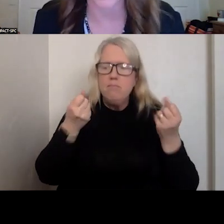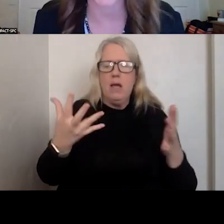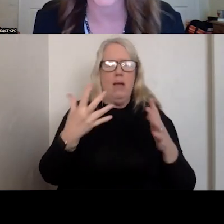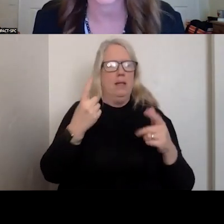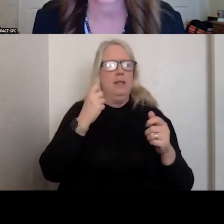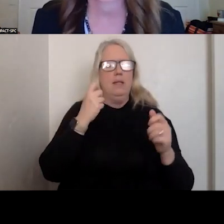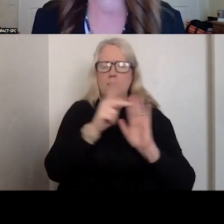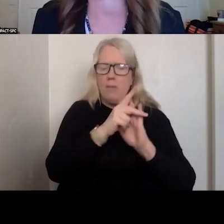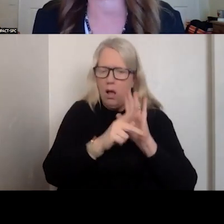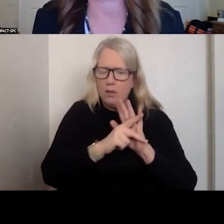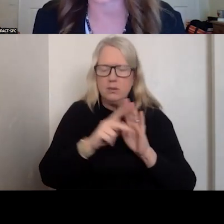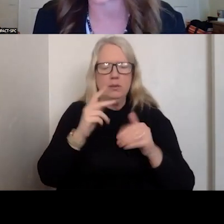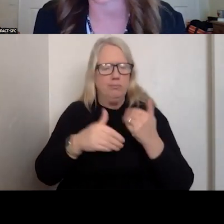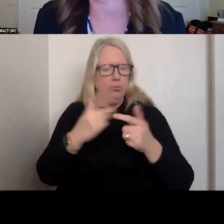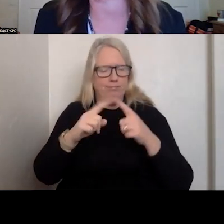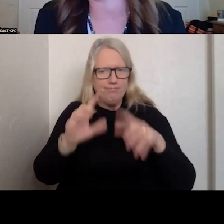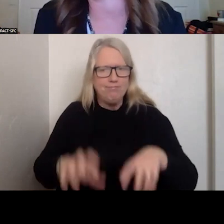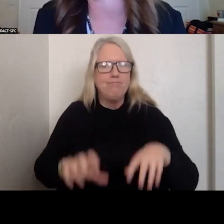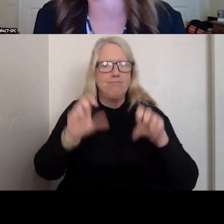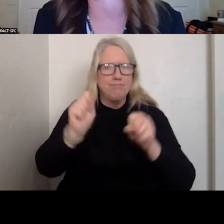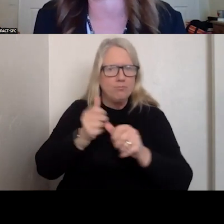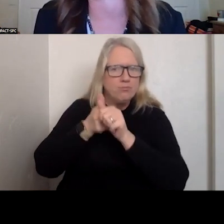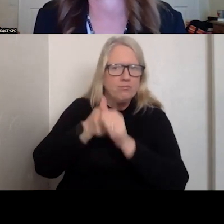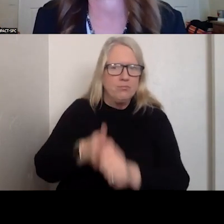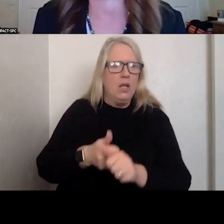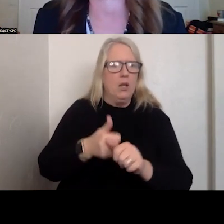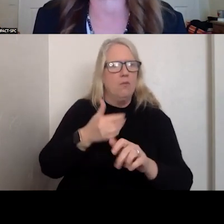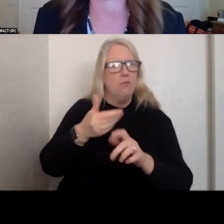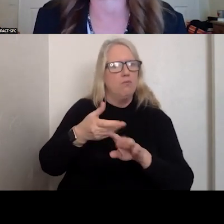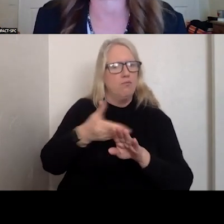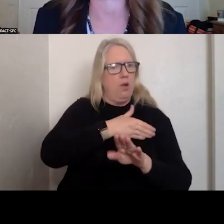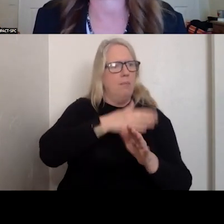ADOPTED FROM THE VERY THINGS THERE WERE DOING ON THEIR AMBULANCE.